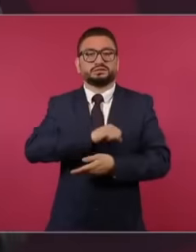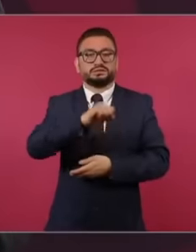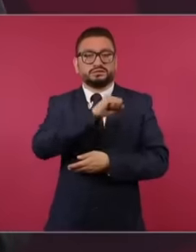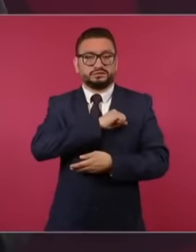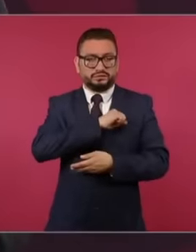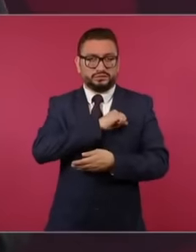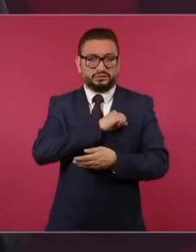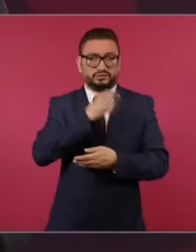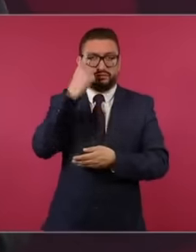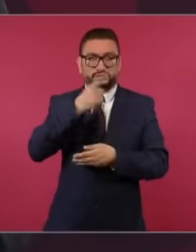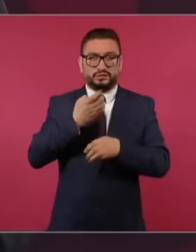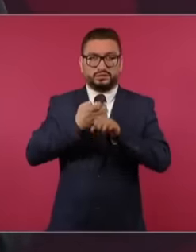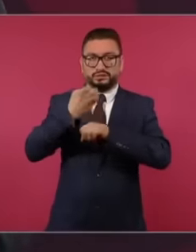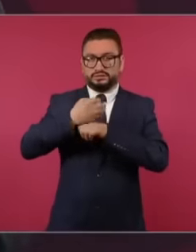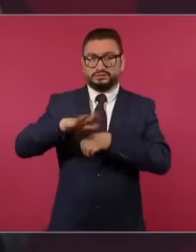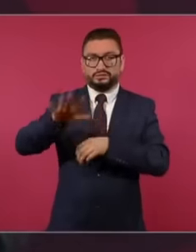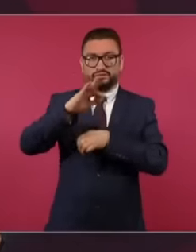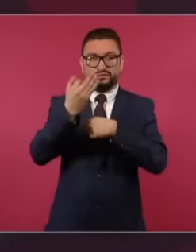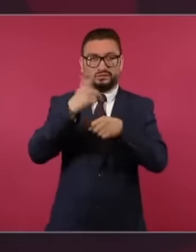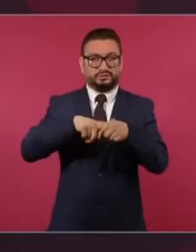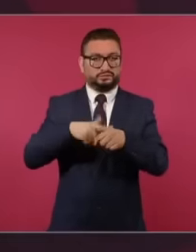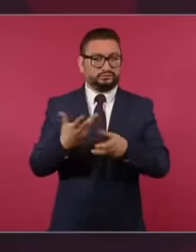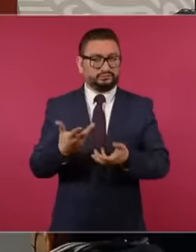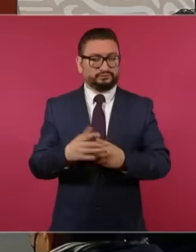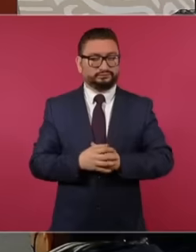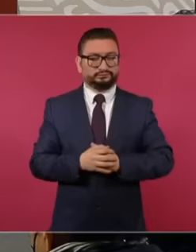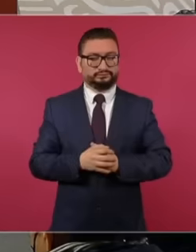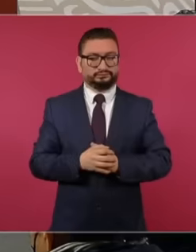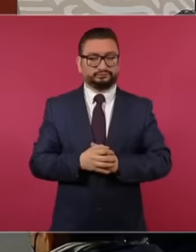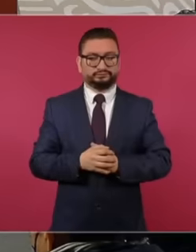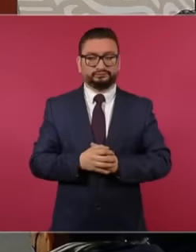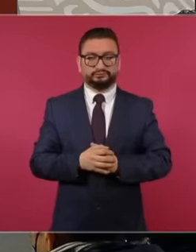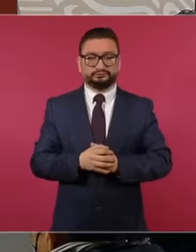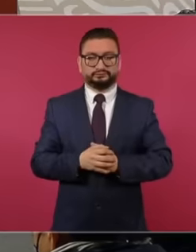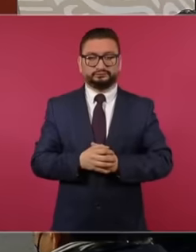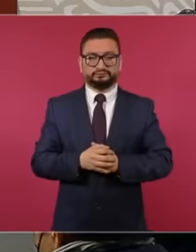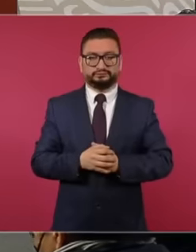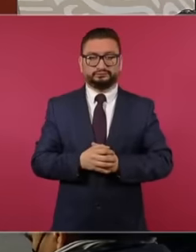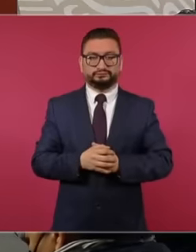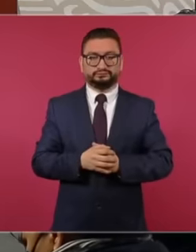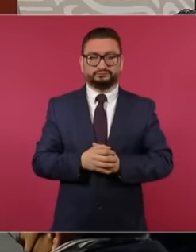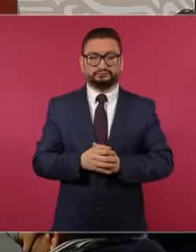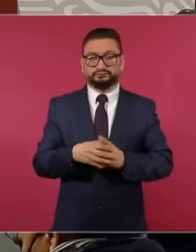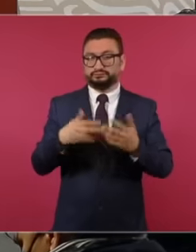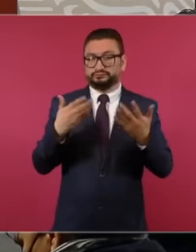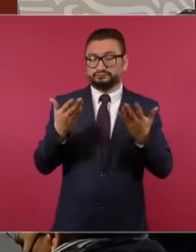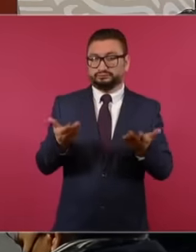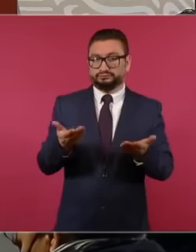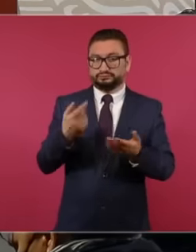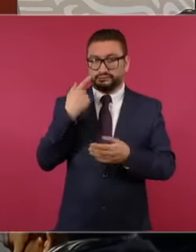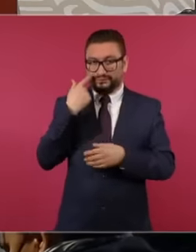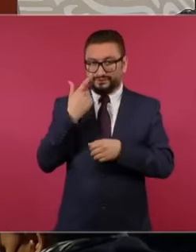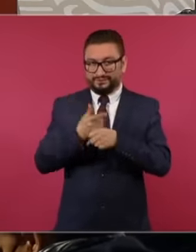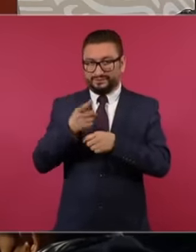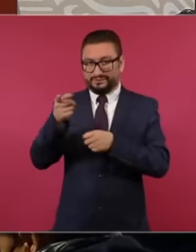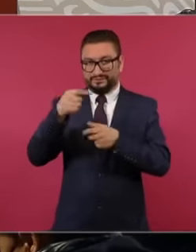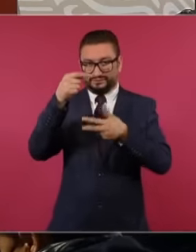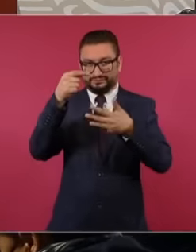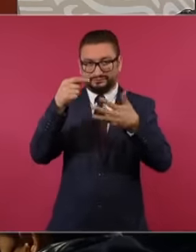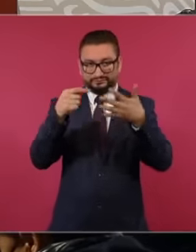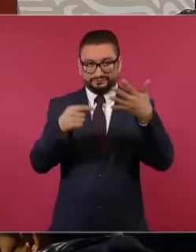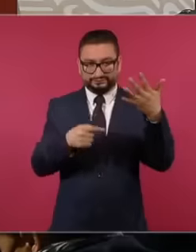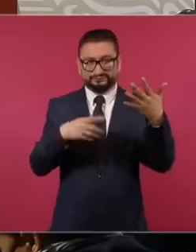federal entities, then those operations are described